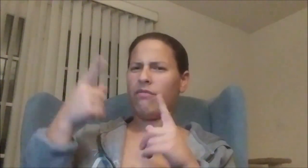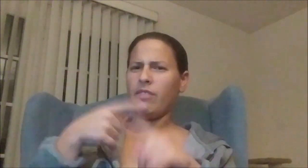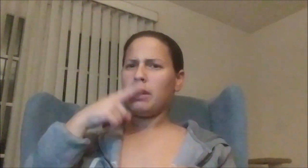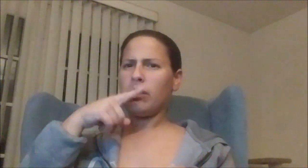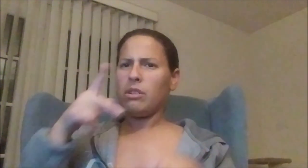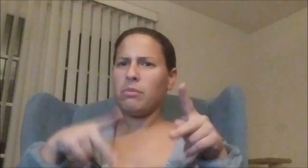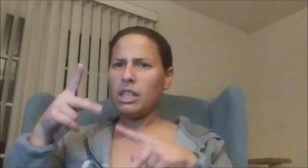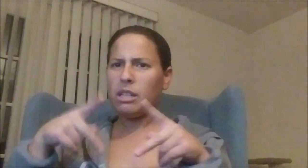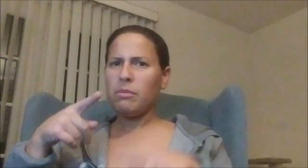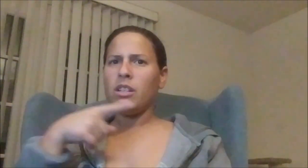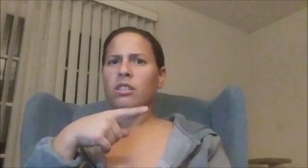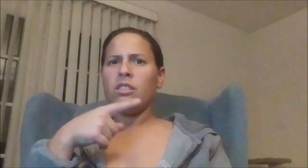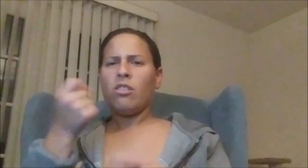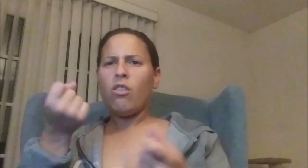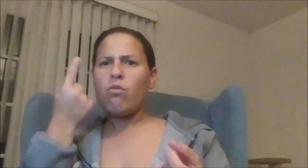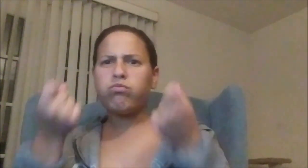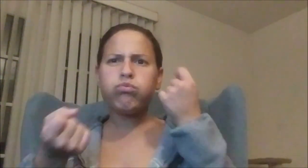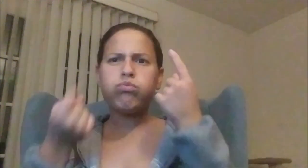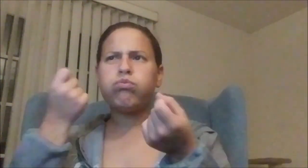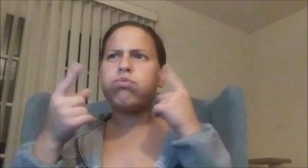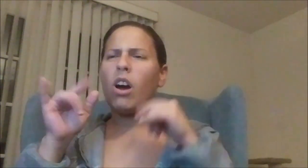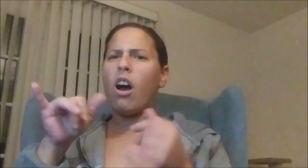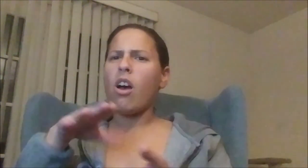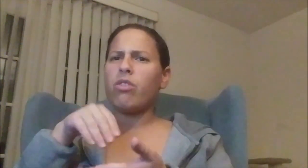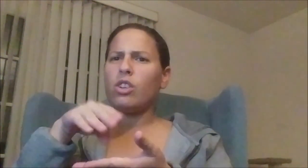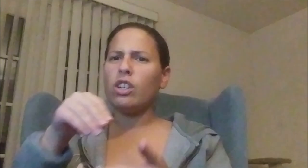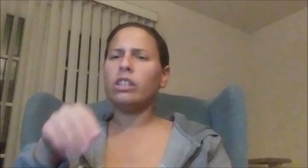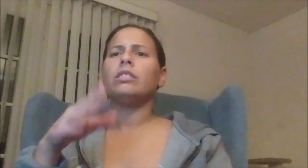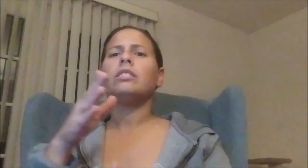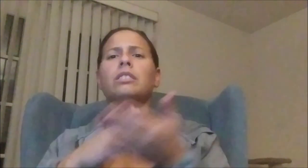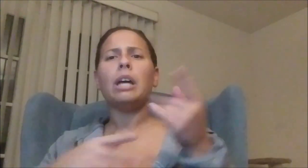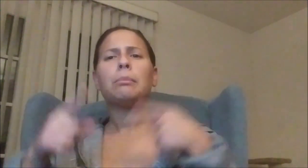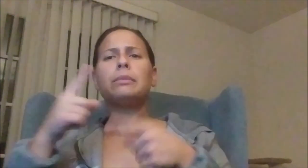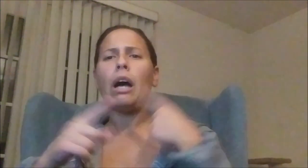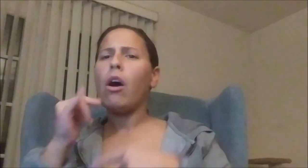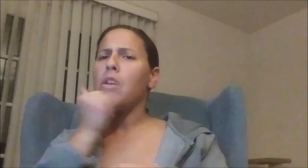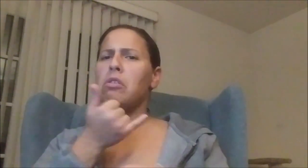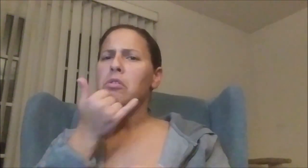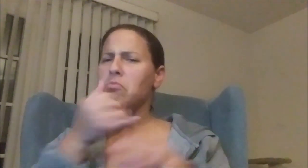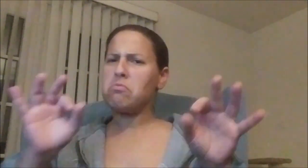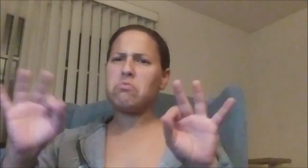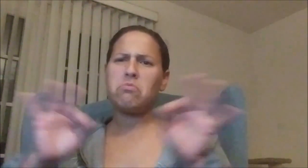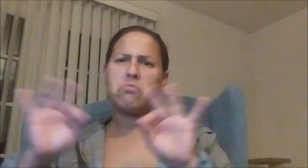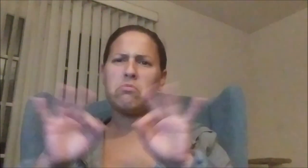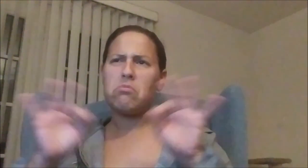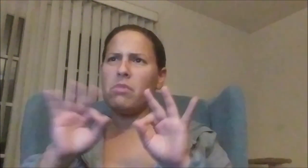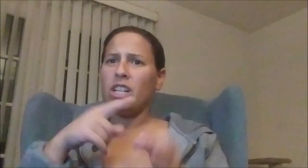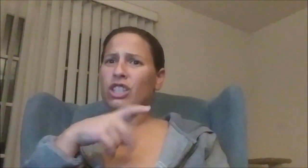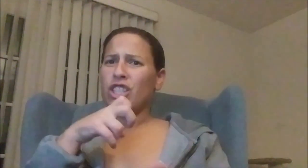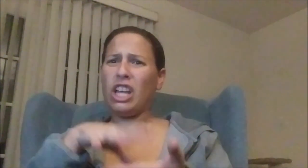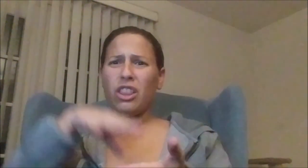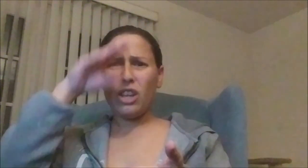She is very understandable about deaf Admitted, she have some error signing but very acceptable to fix her mistake and continue learning